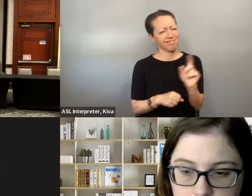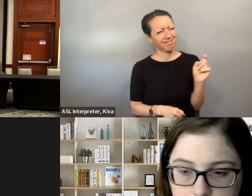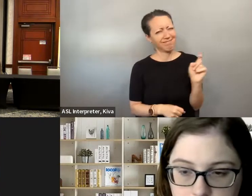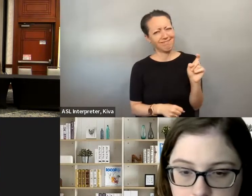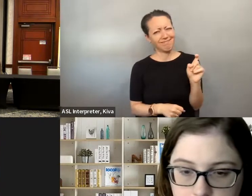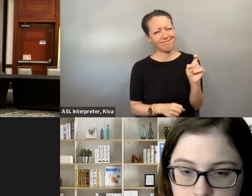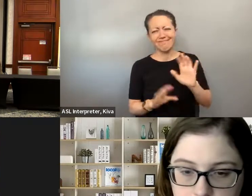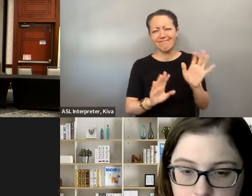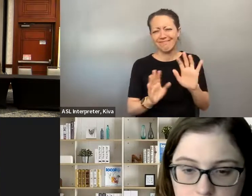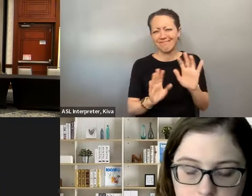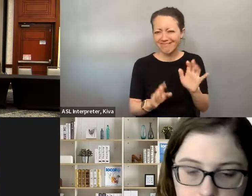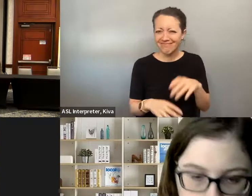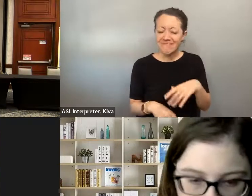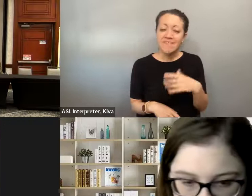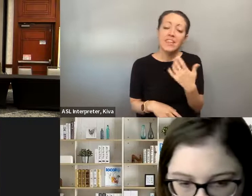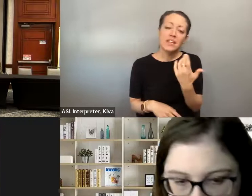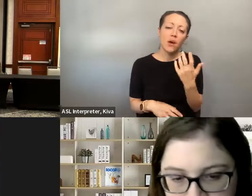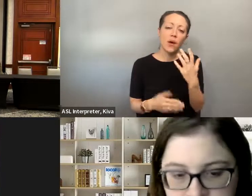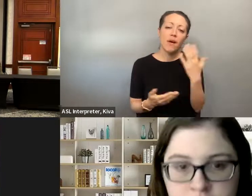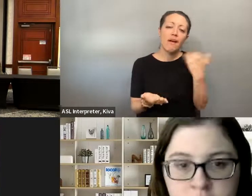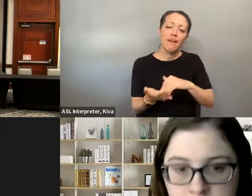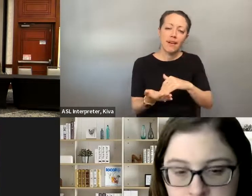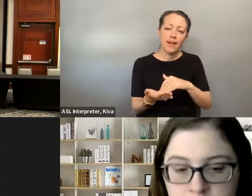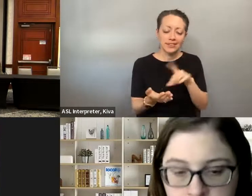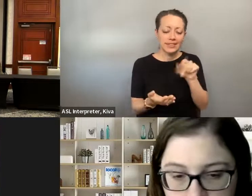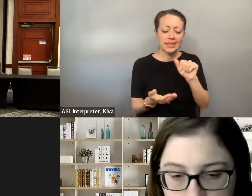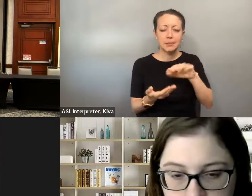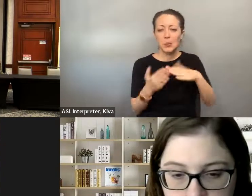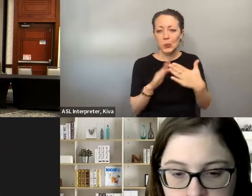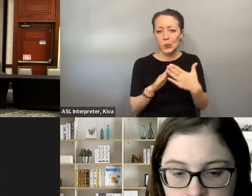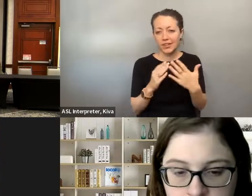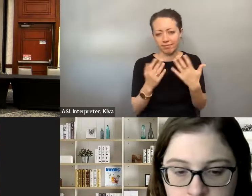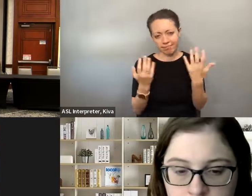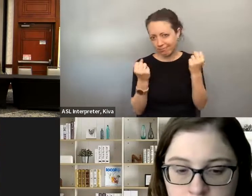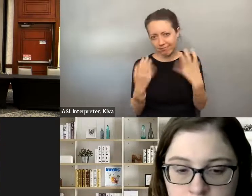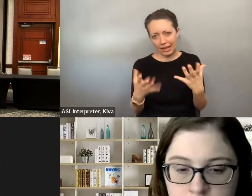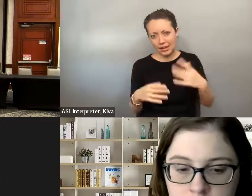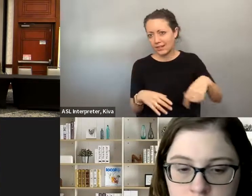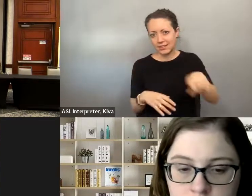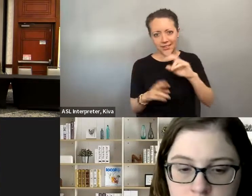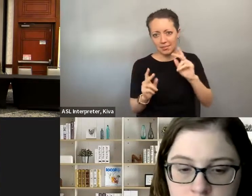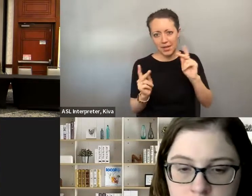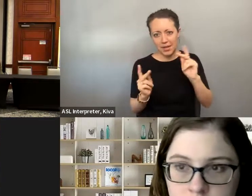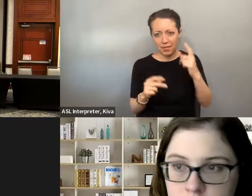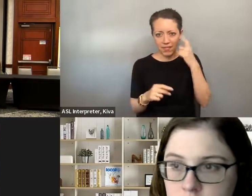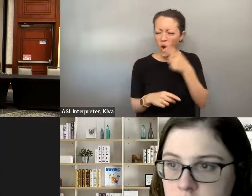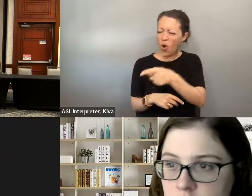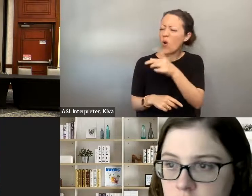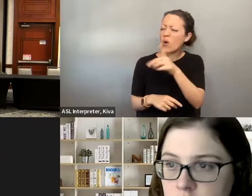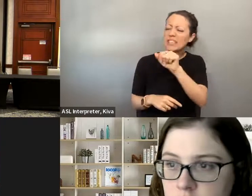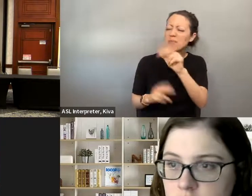well, you don't look blind enough and that's kind of interesting when you are part of the